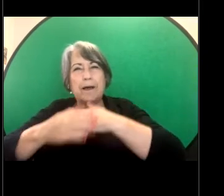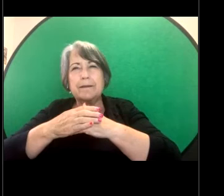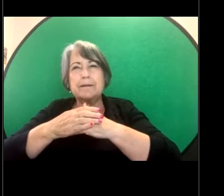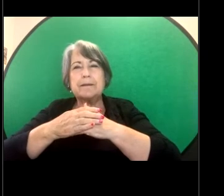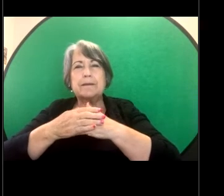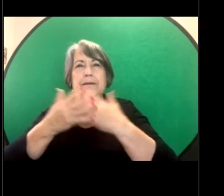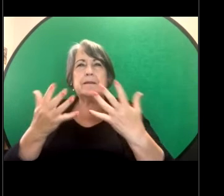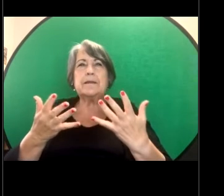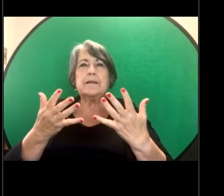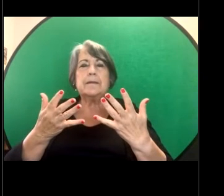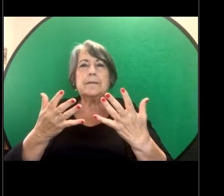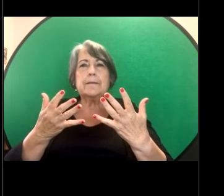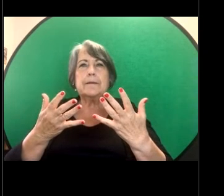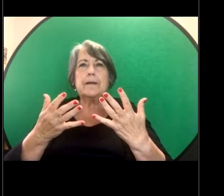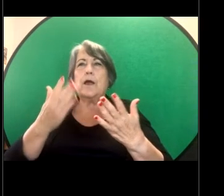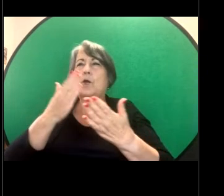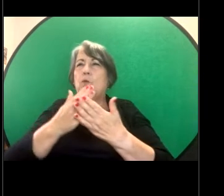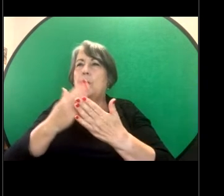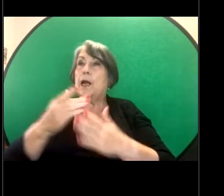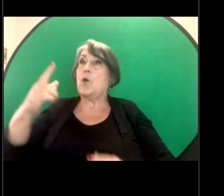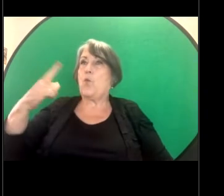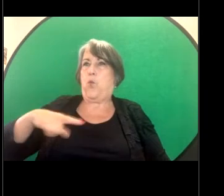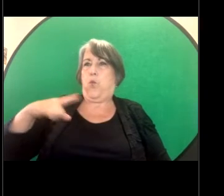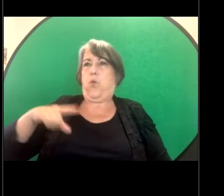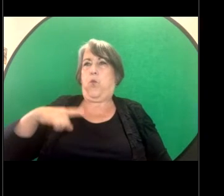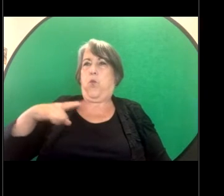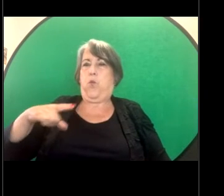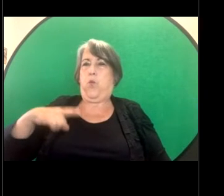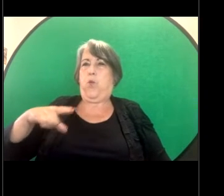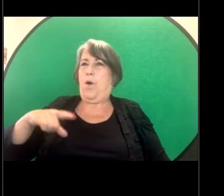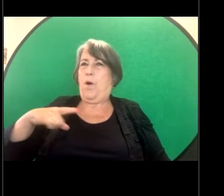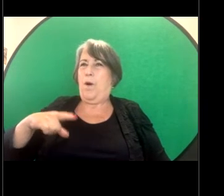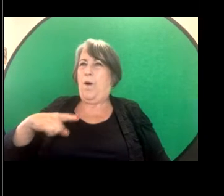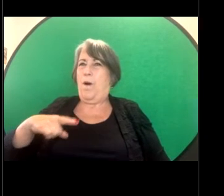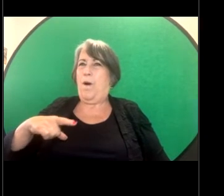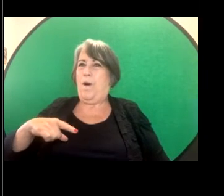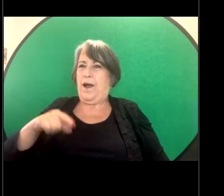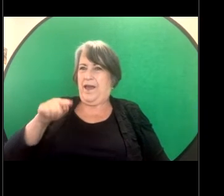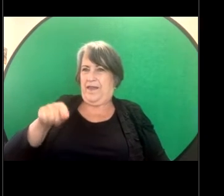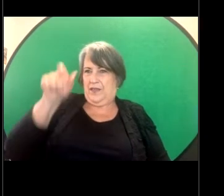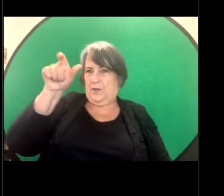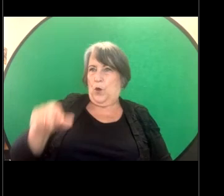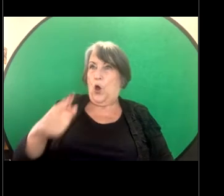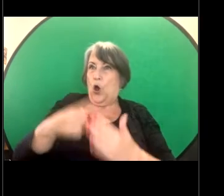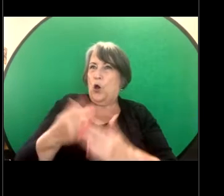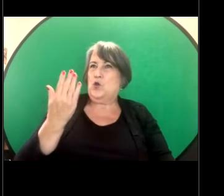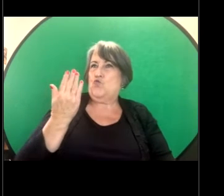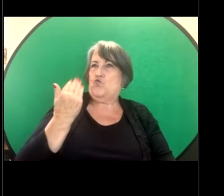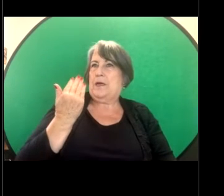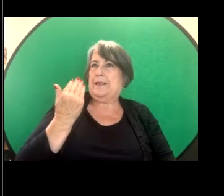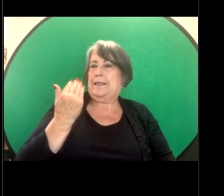I guess, the reasons why the person may have only recently obtained legal advice or may have only